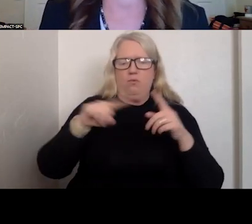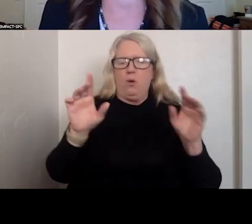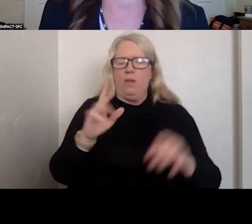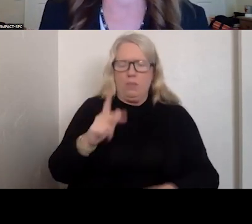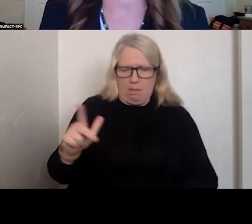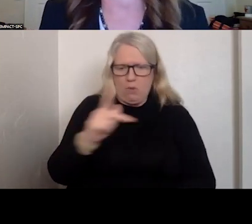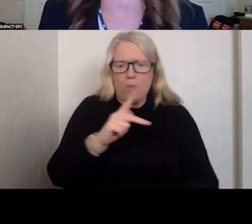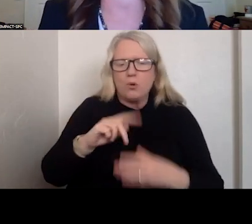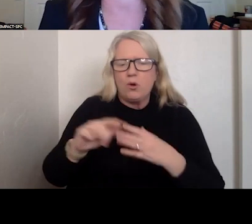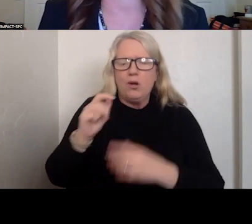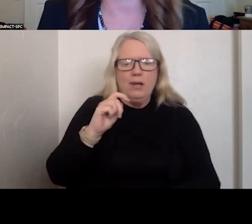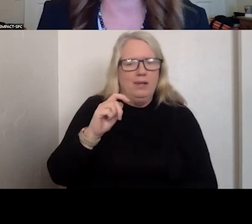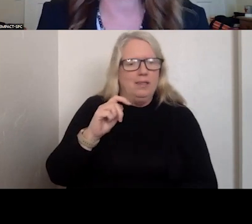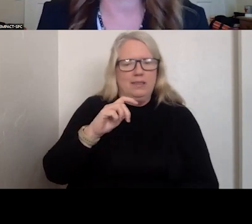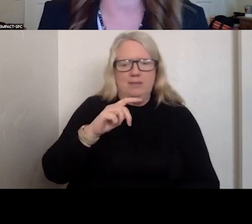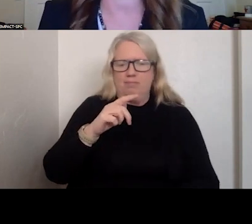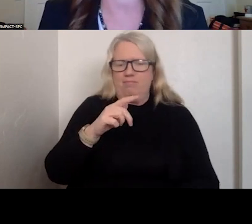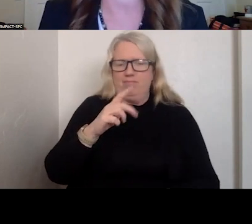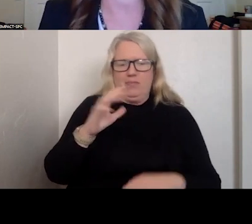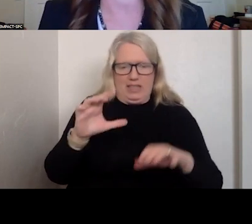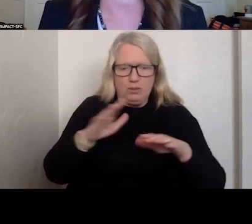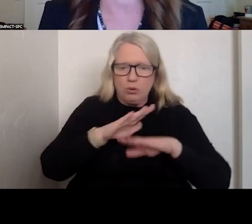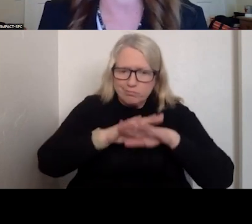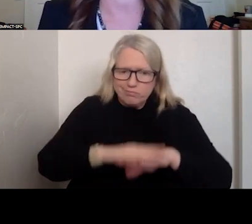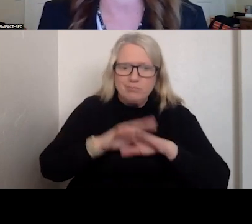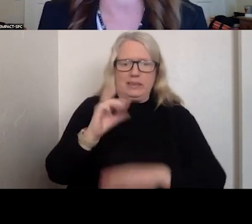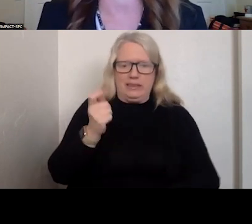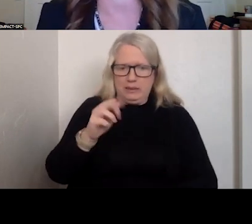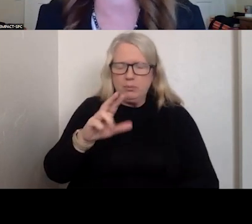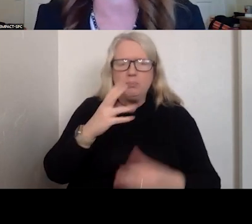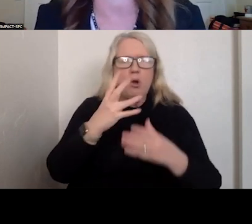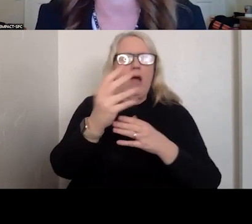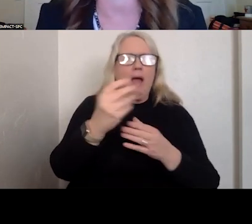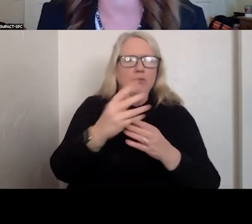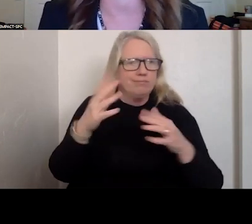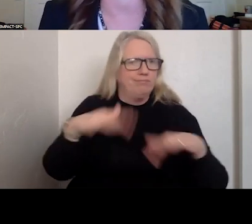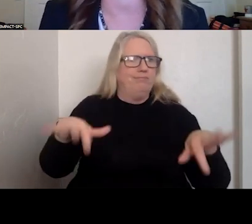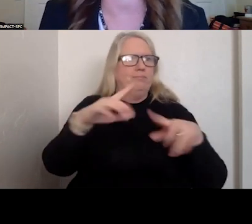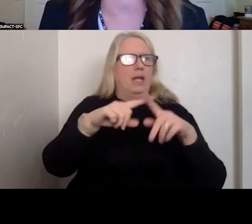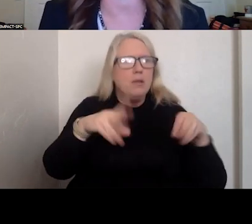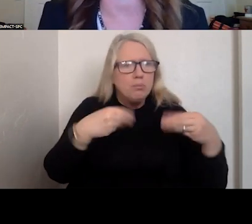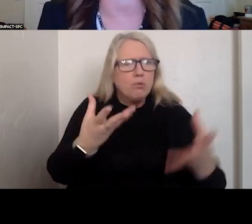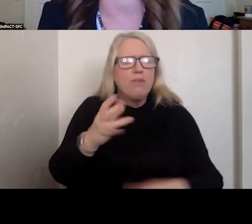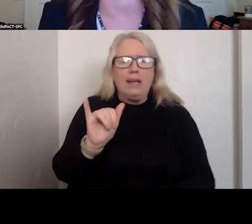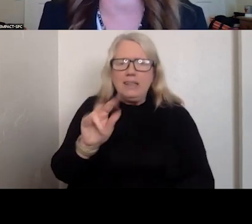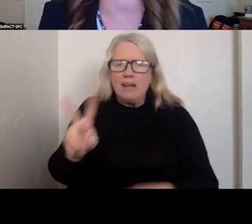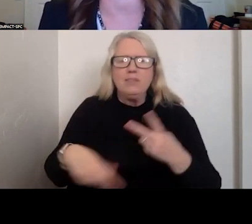THERE WERE DOING CPR IN THE FIELD AND PROVIDING IVs AND EVEN THE